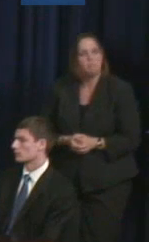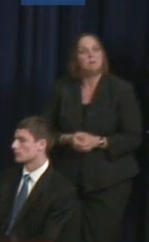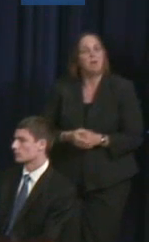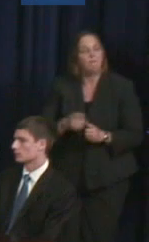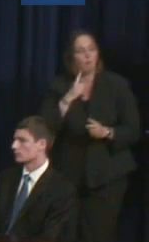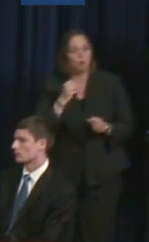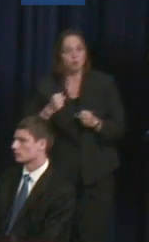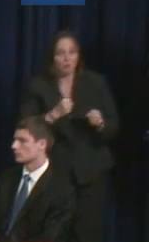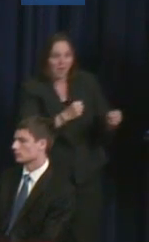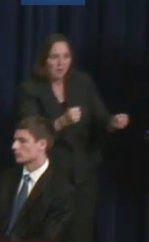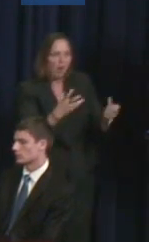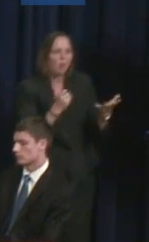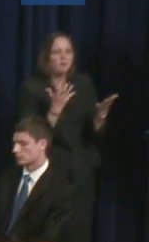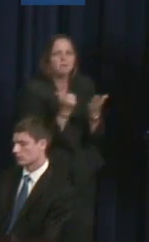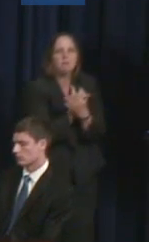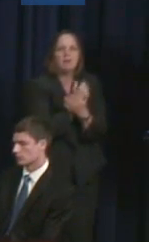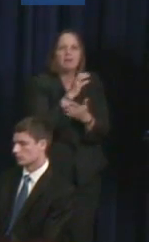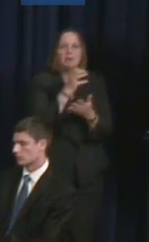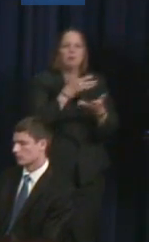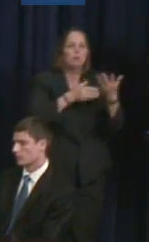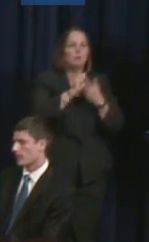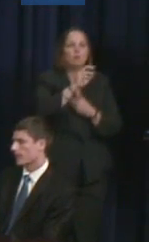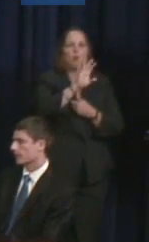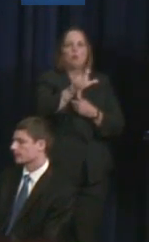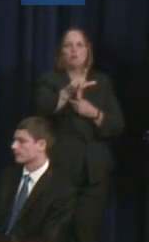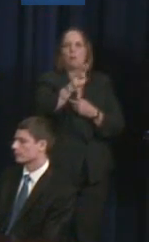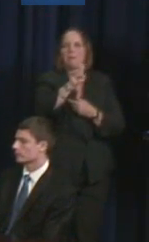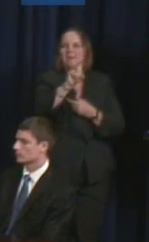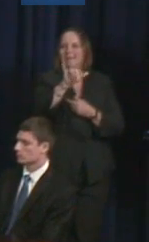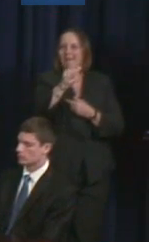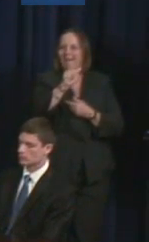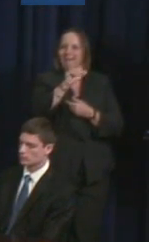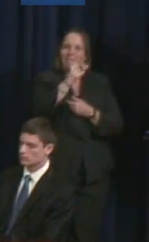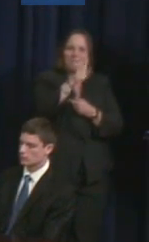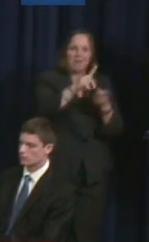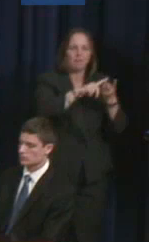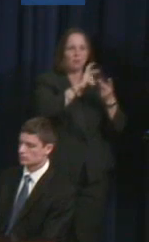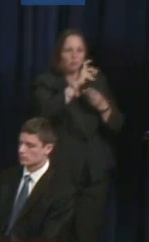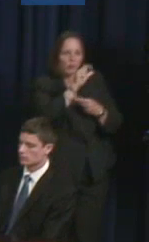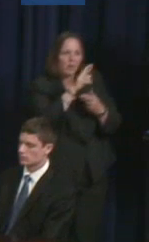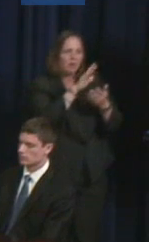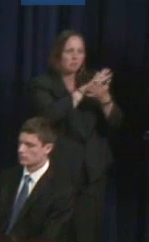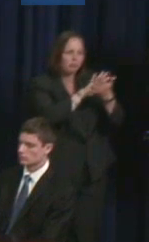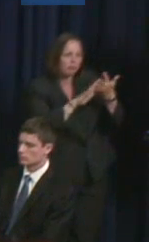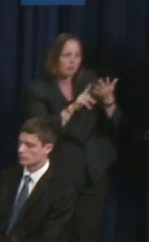social media. I wanted to use storytelling to help connect different individuals.